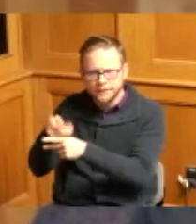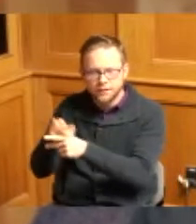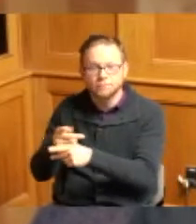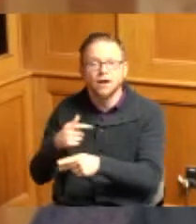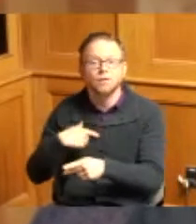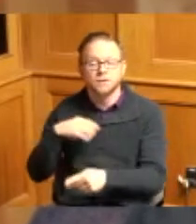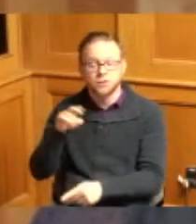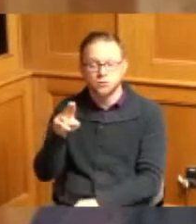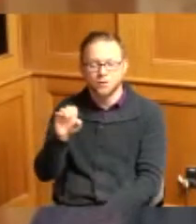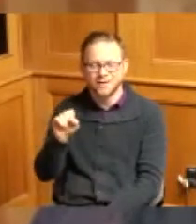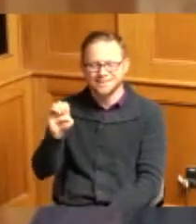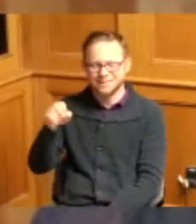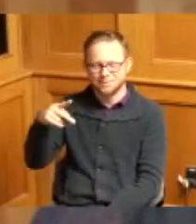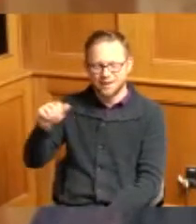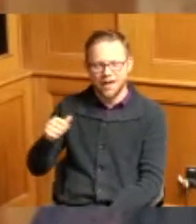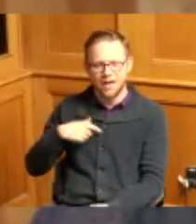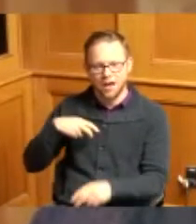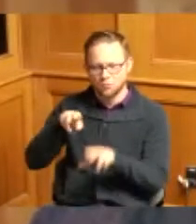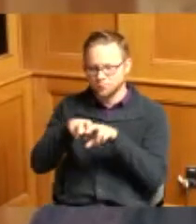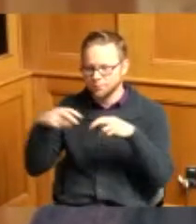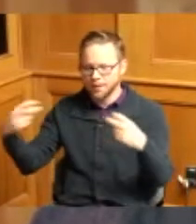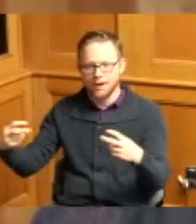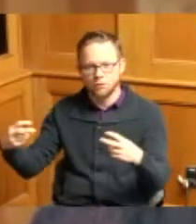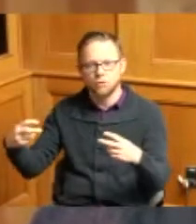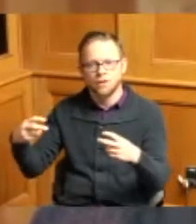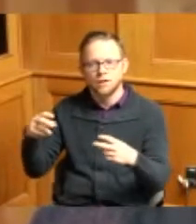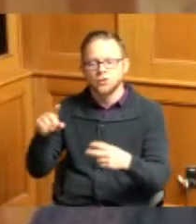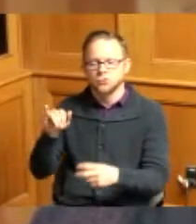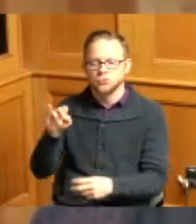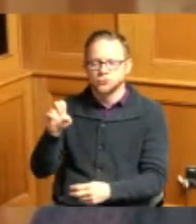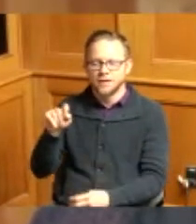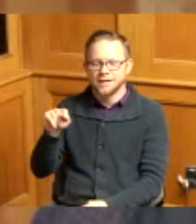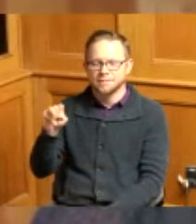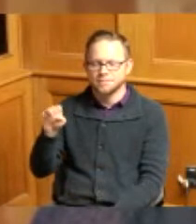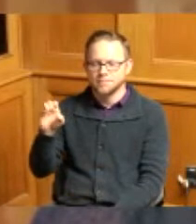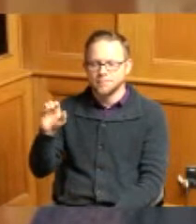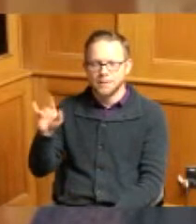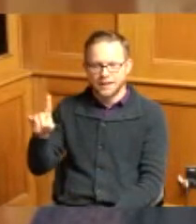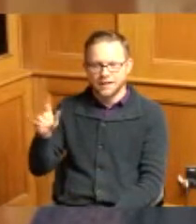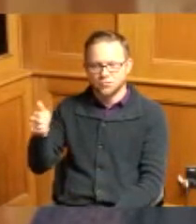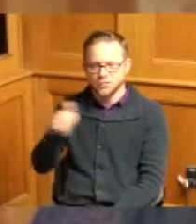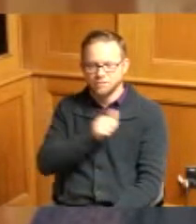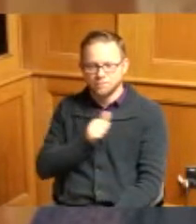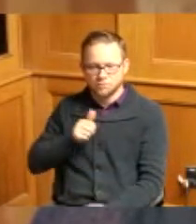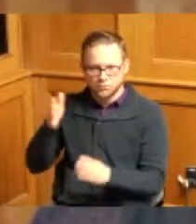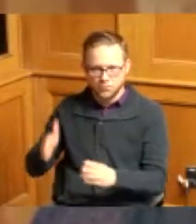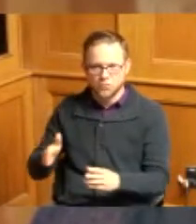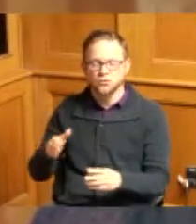McCabe was here she's the department Administrator and green umbrella under Ryan Mooney organized it